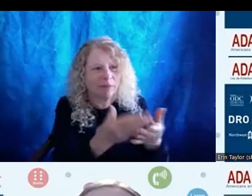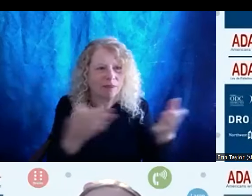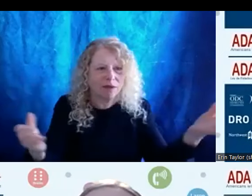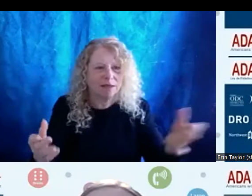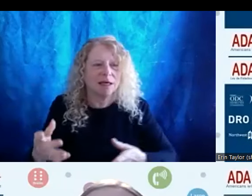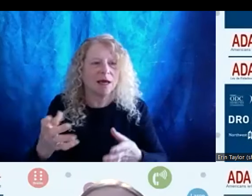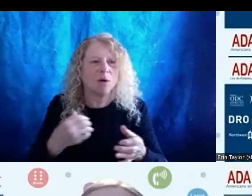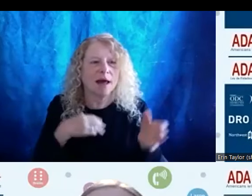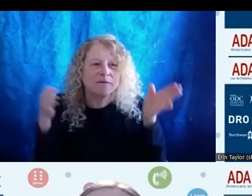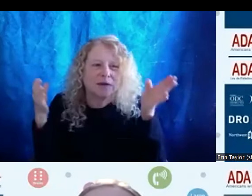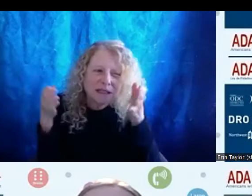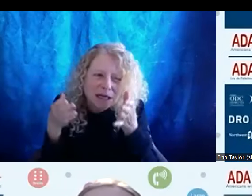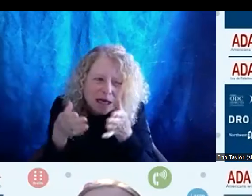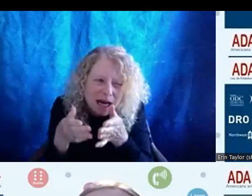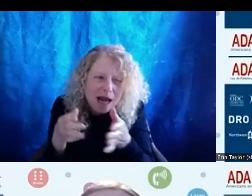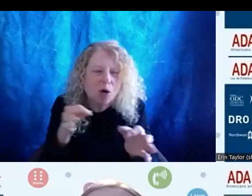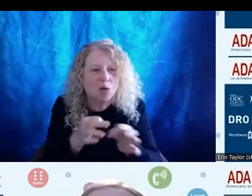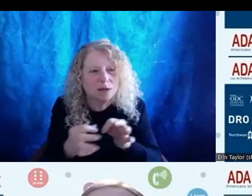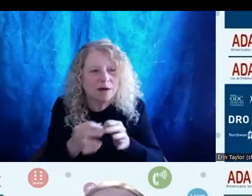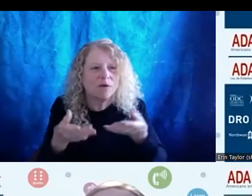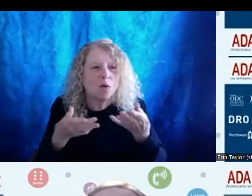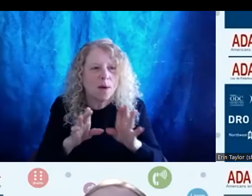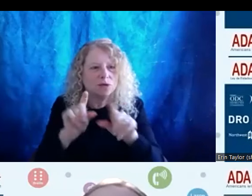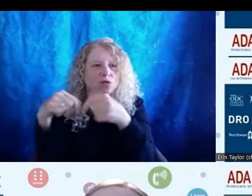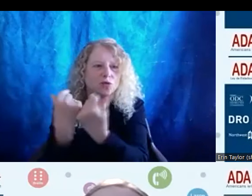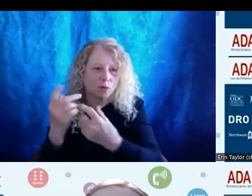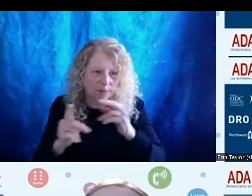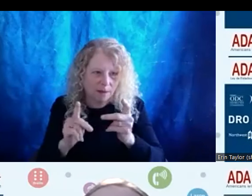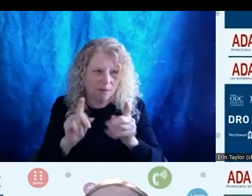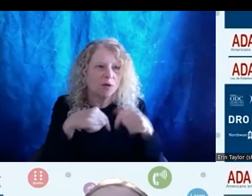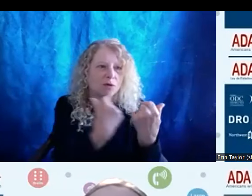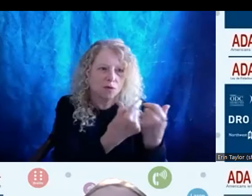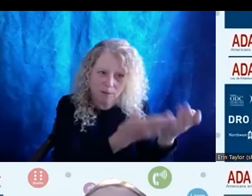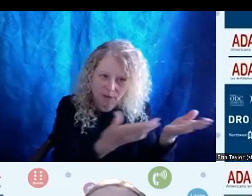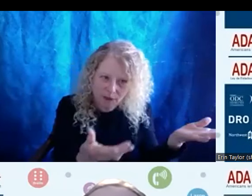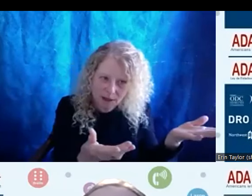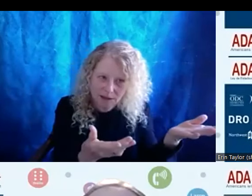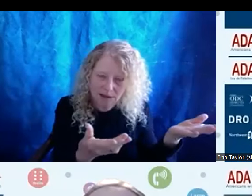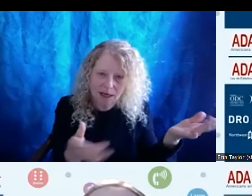definitions to group people and things. And the entire point of intersectionality